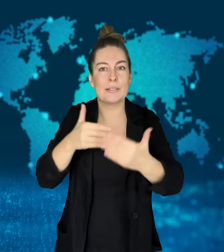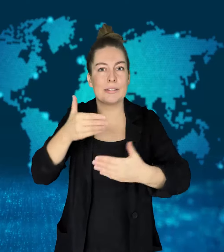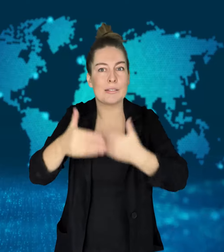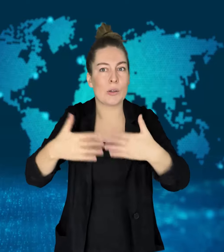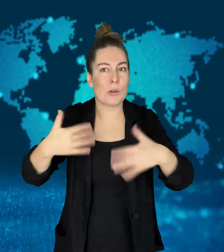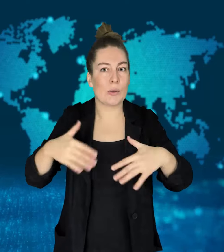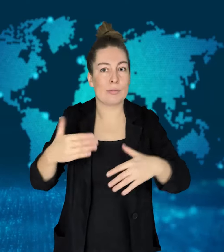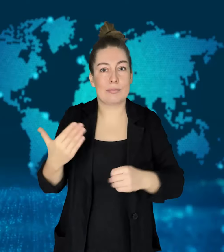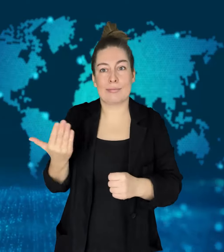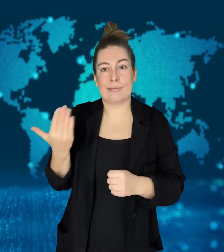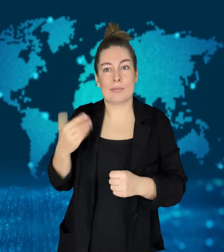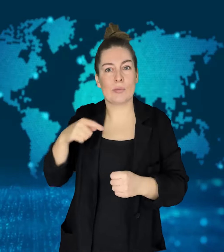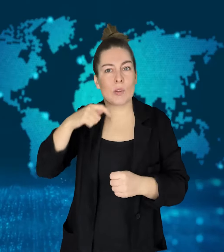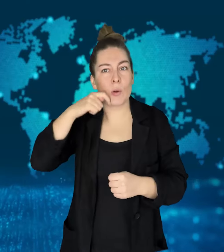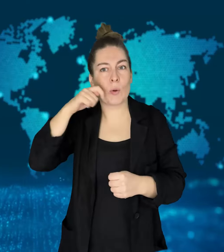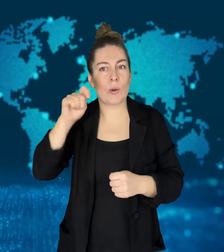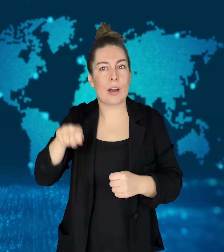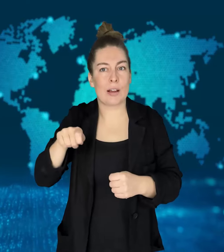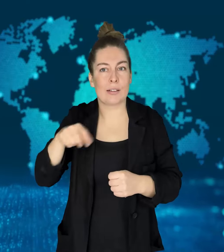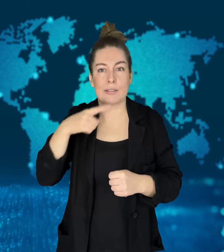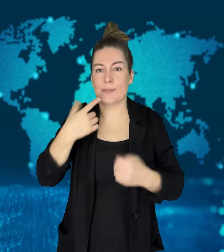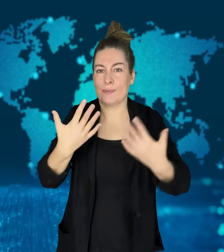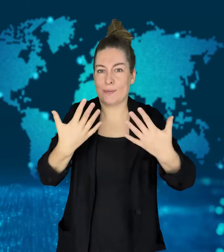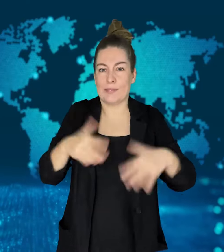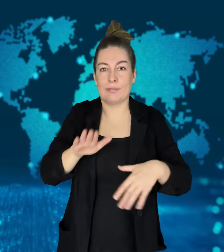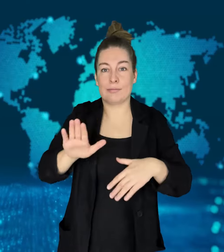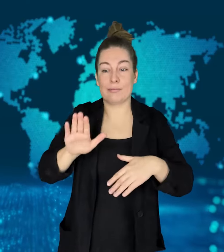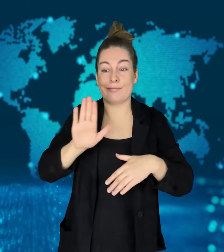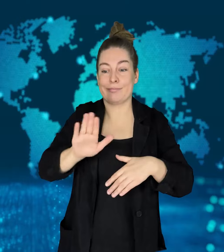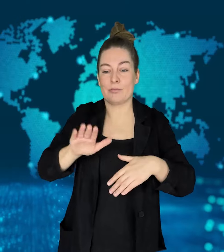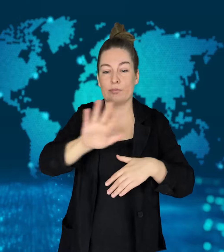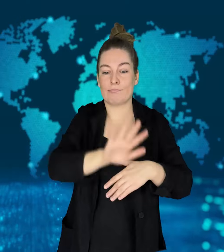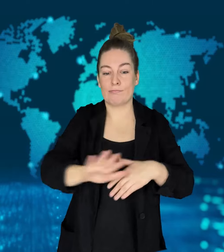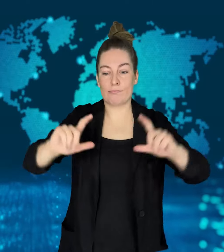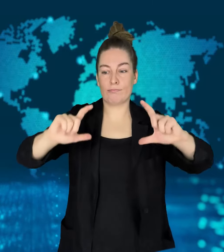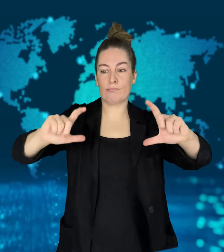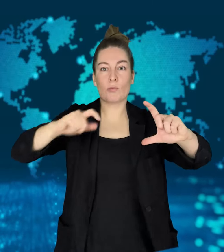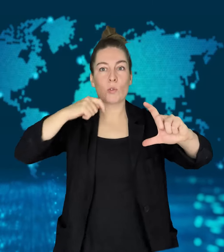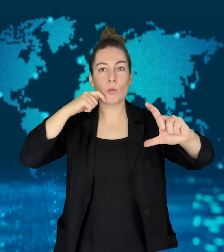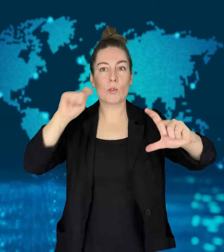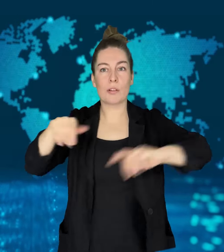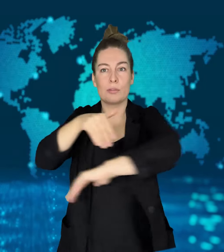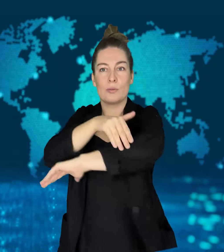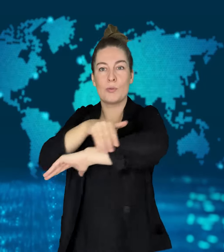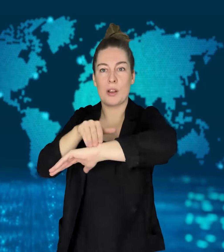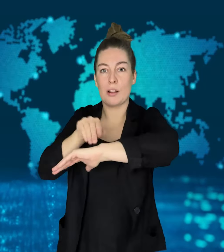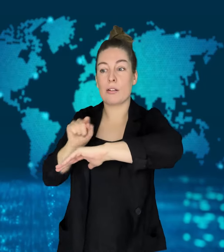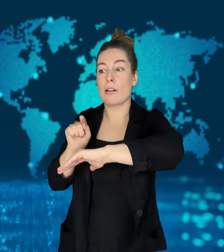hit a Russian city.